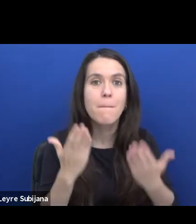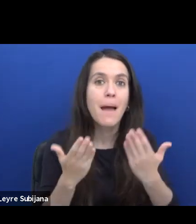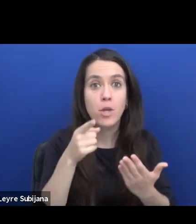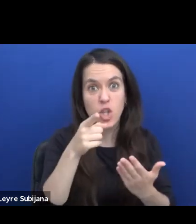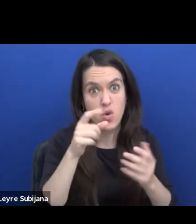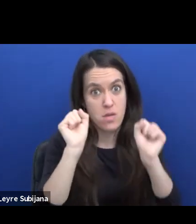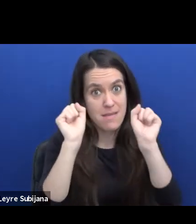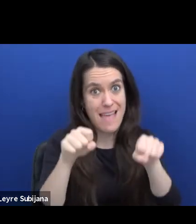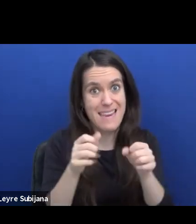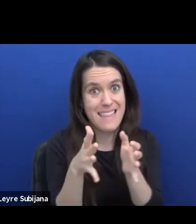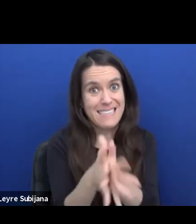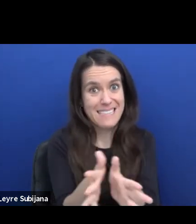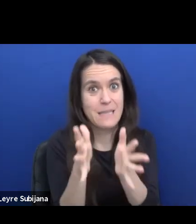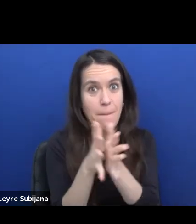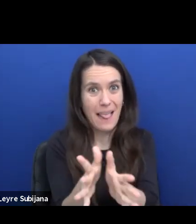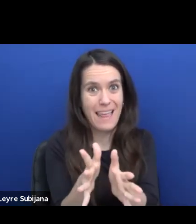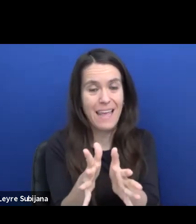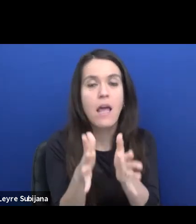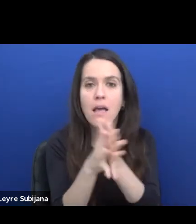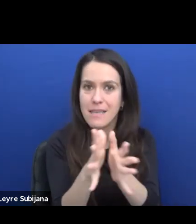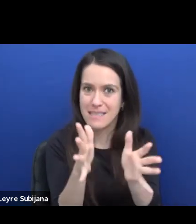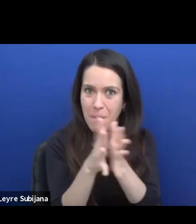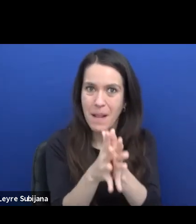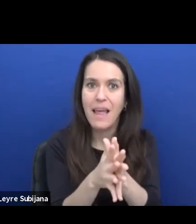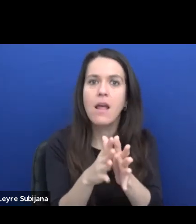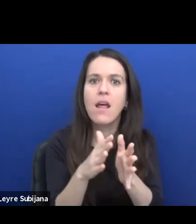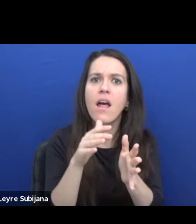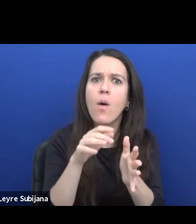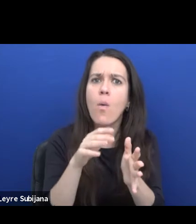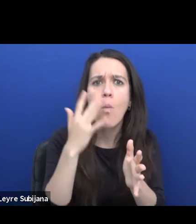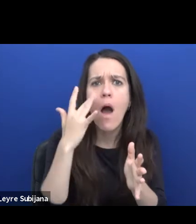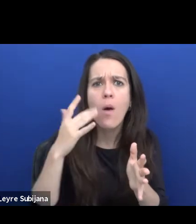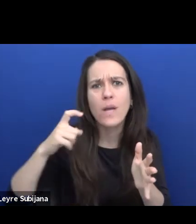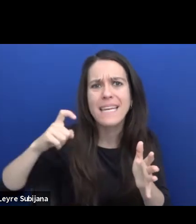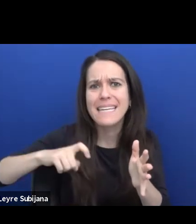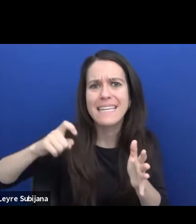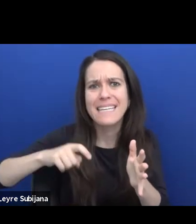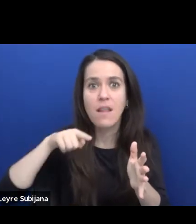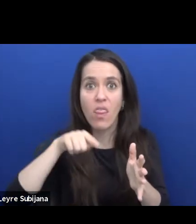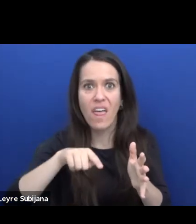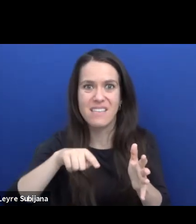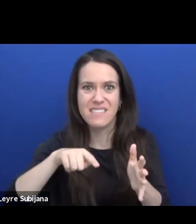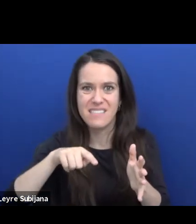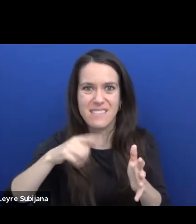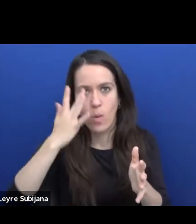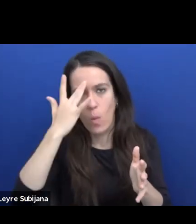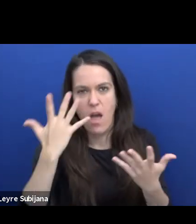and explain why do you need this format and how it's connected to the content